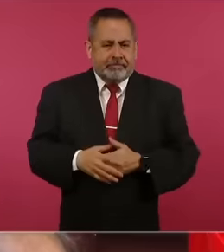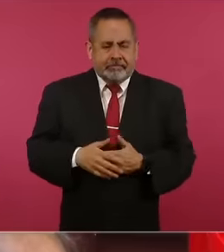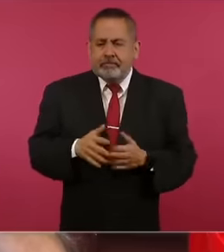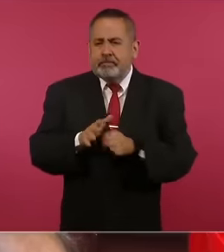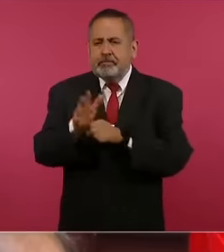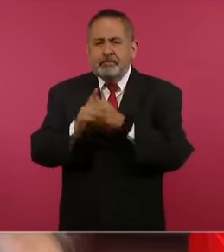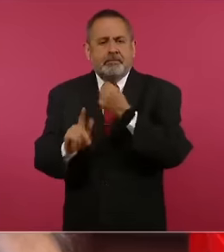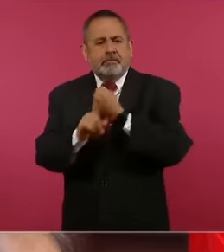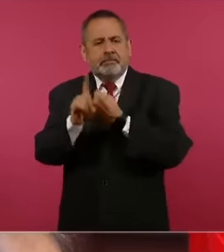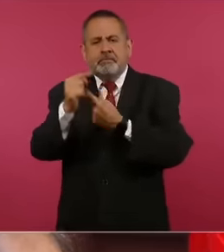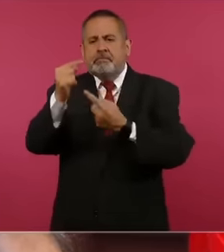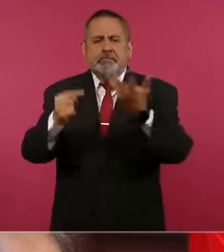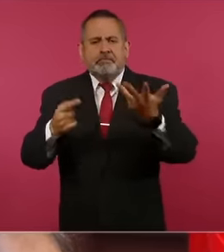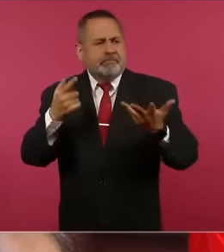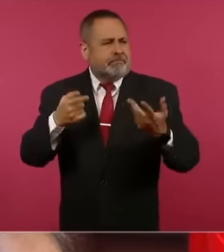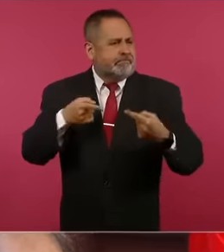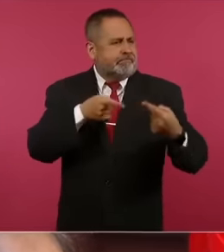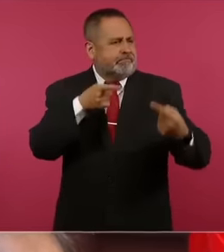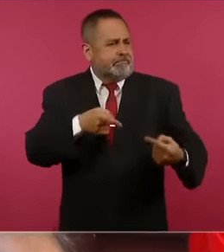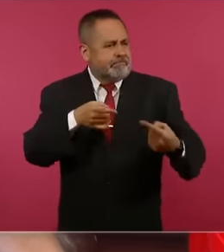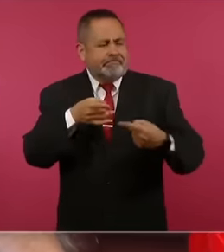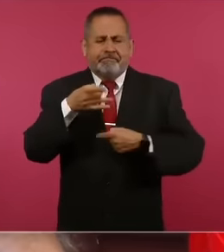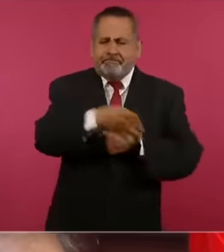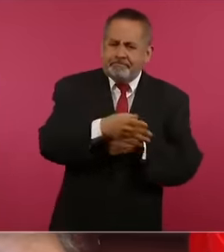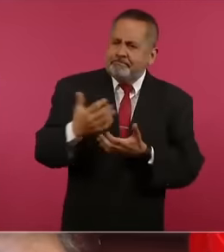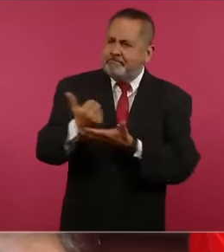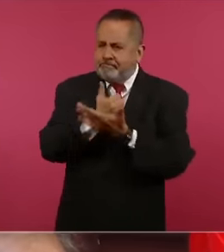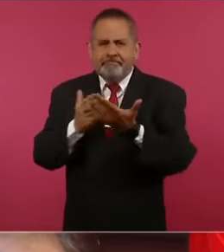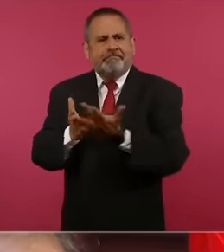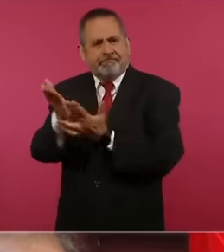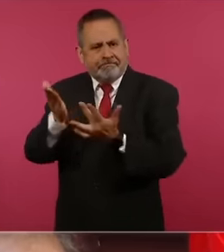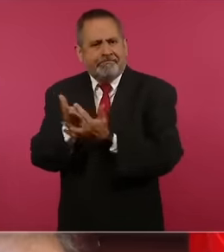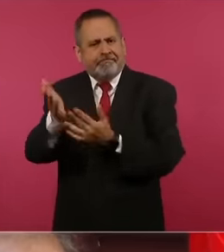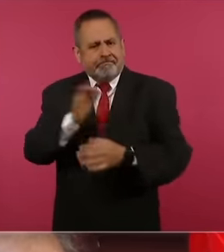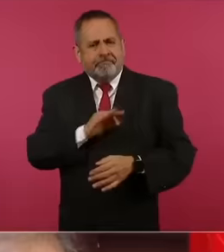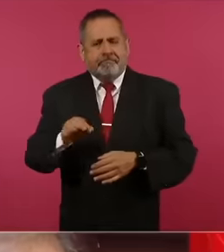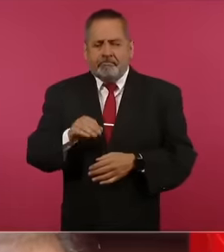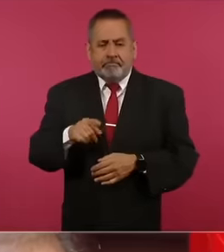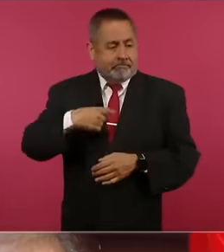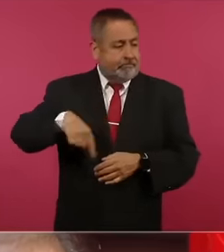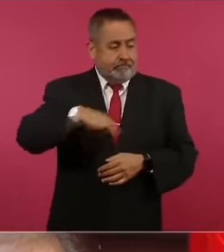had to face and how you overcame them so that in this way the new leaders